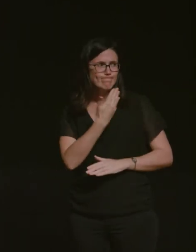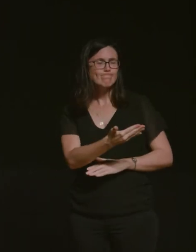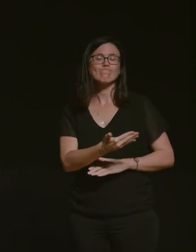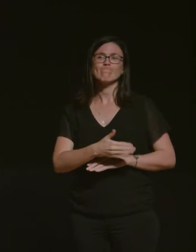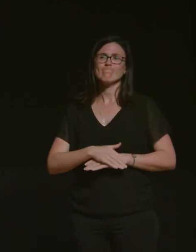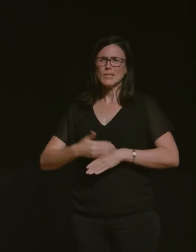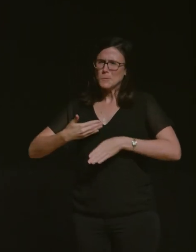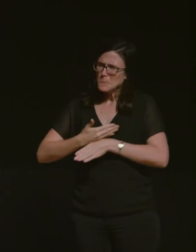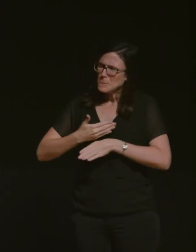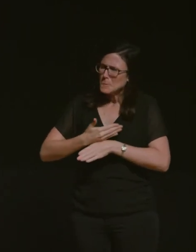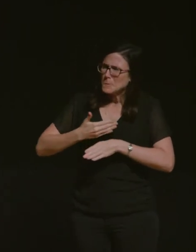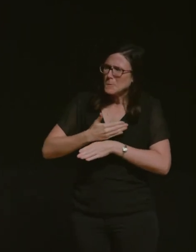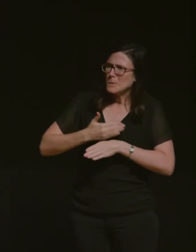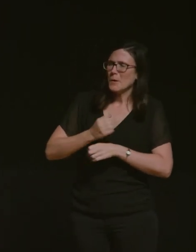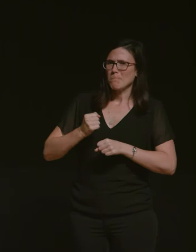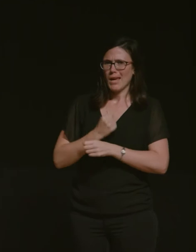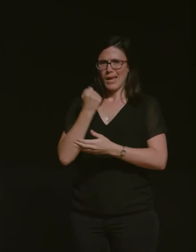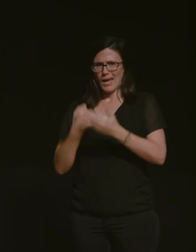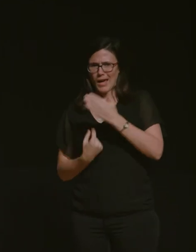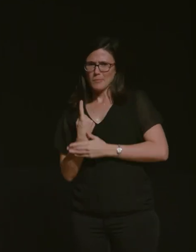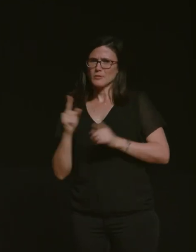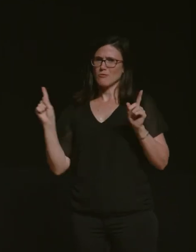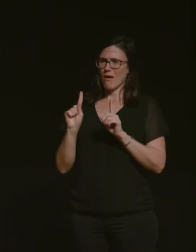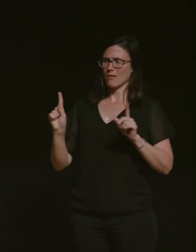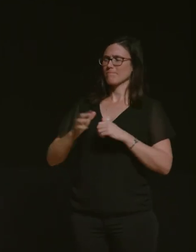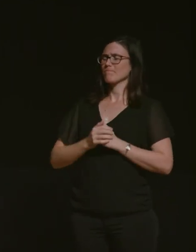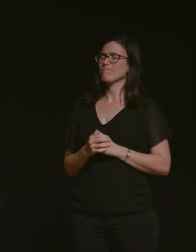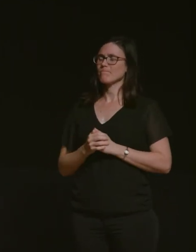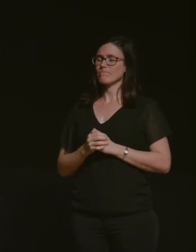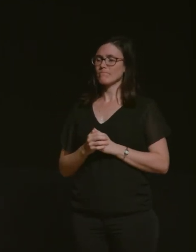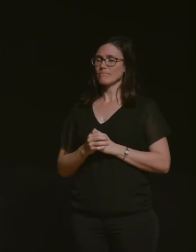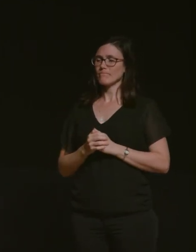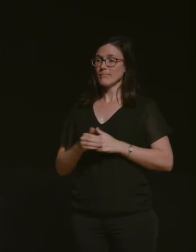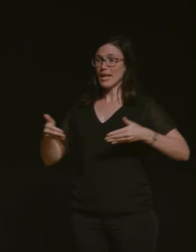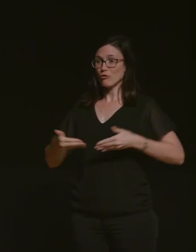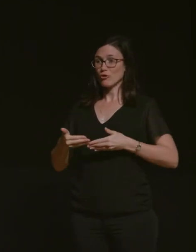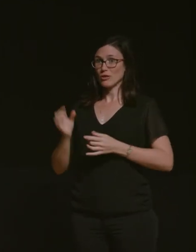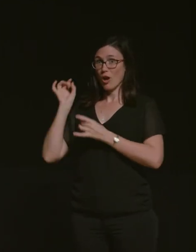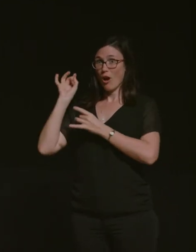very hard to make tonight possible i also wanted to introduce you guys to the auslan interpreters